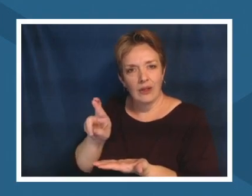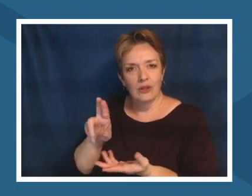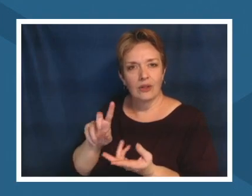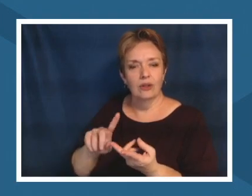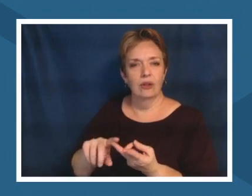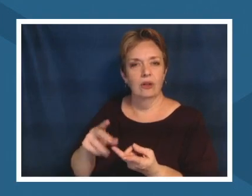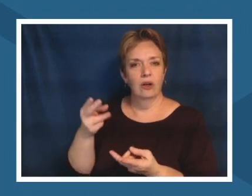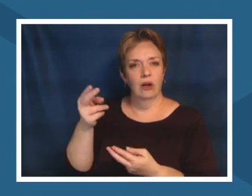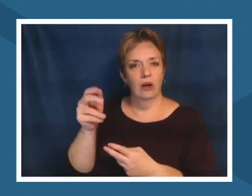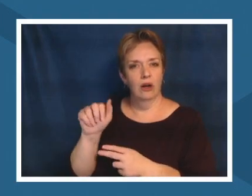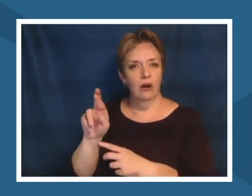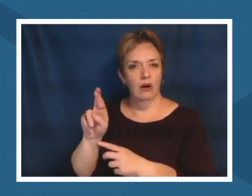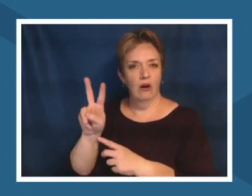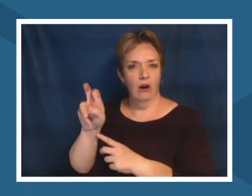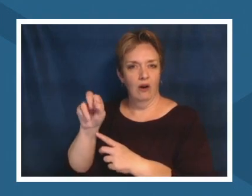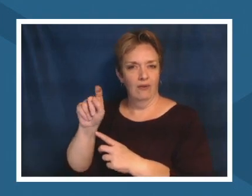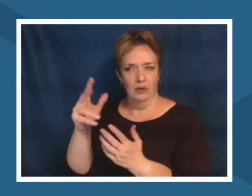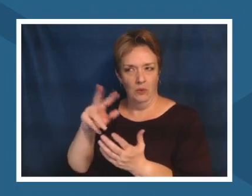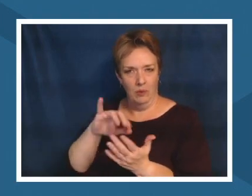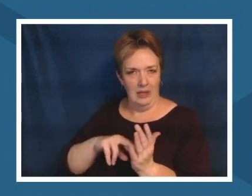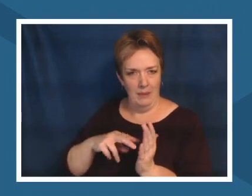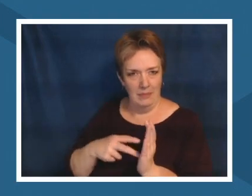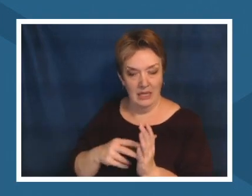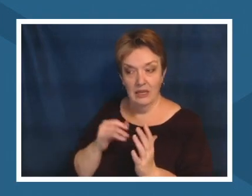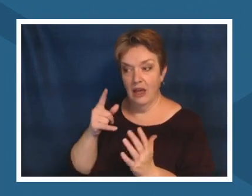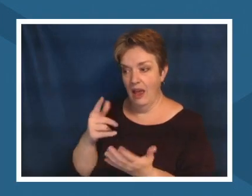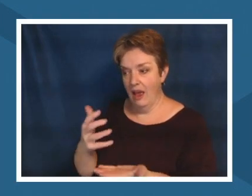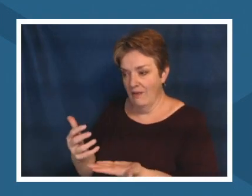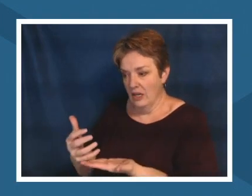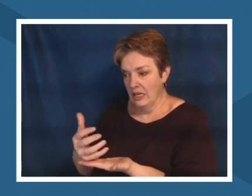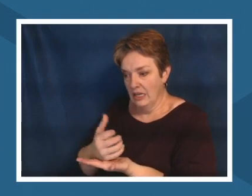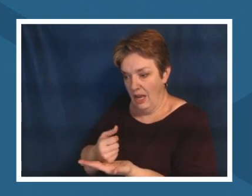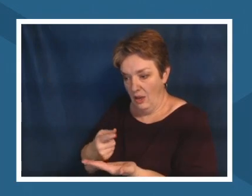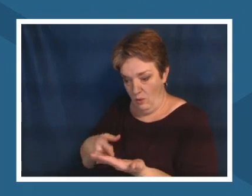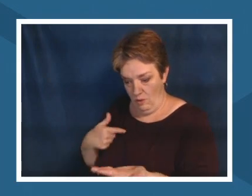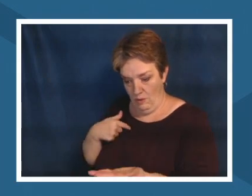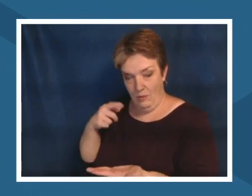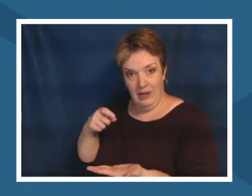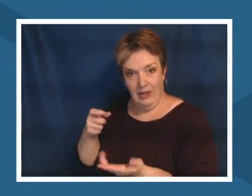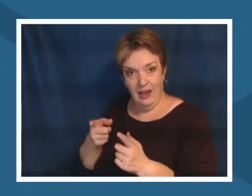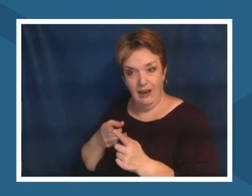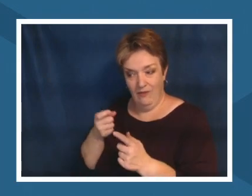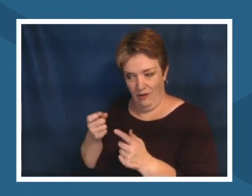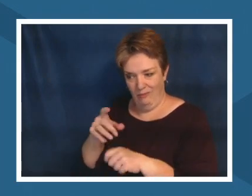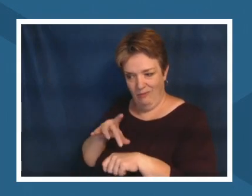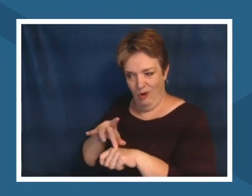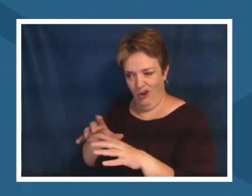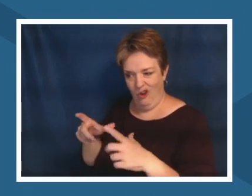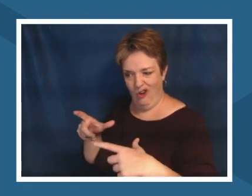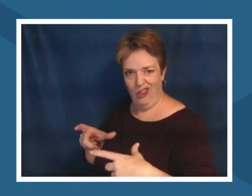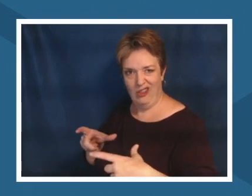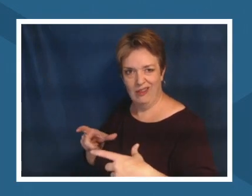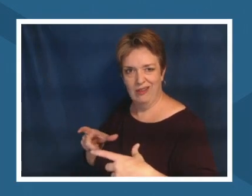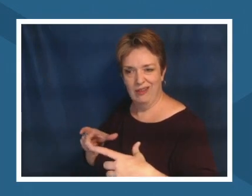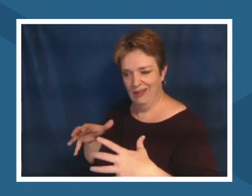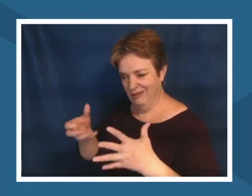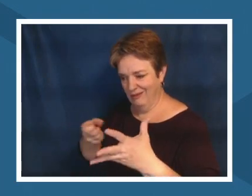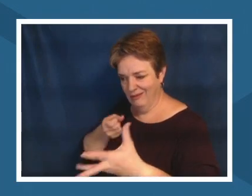if you're eating and gathering what you need from a plot of the earth